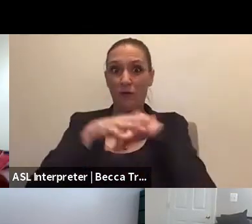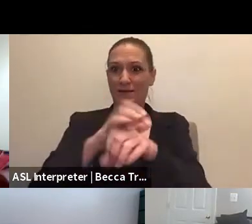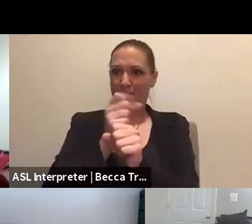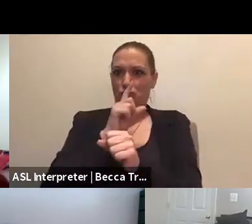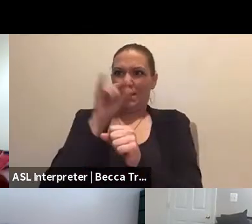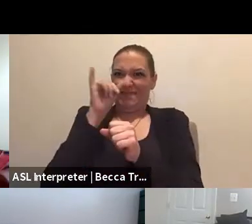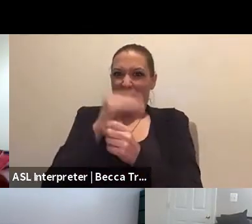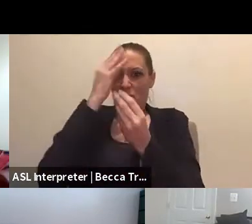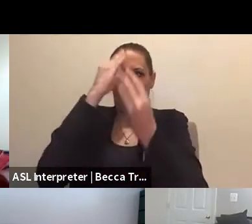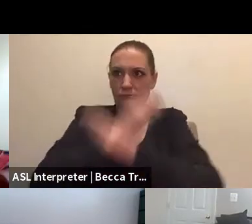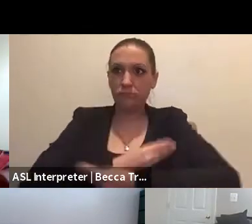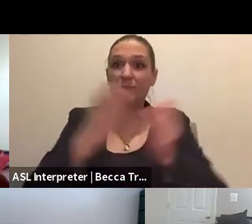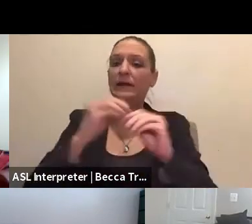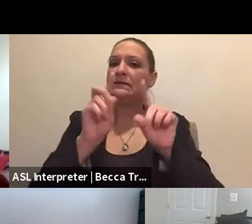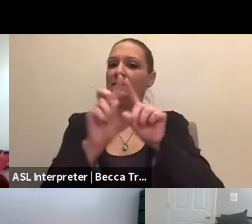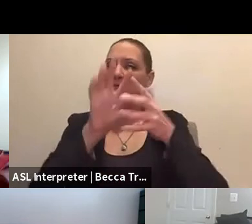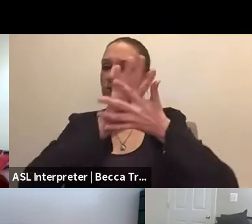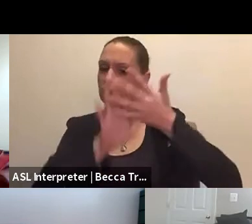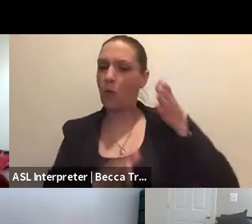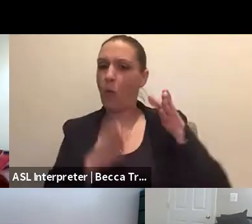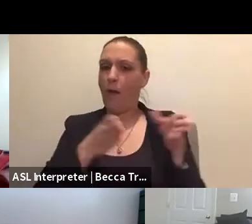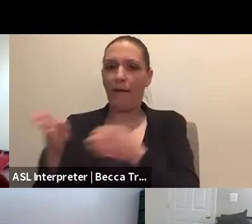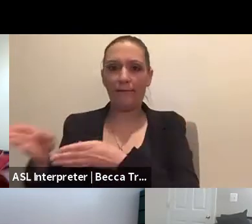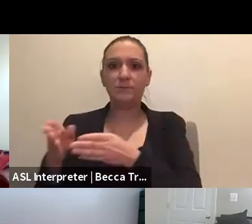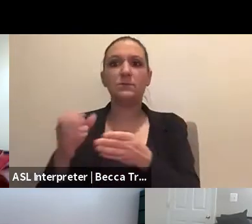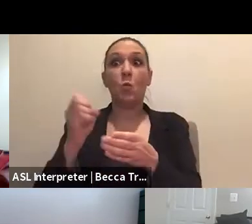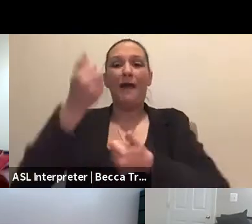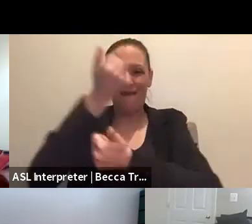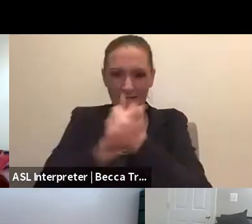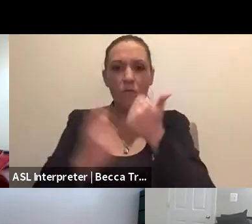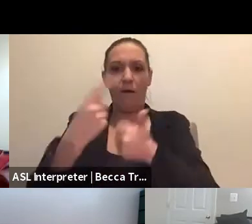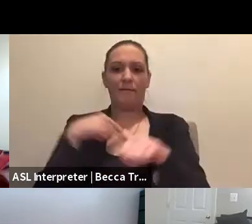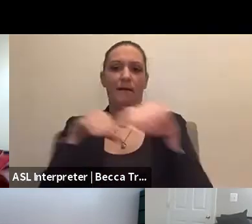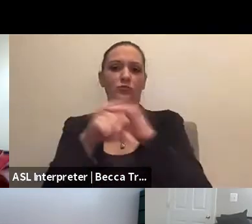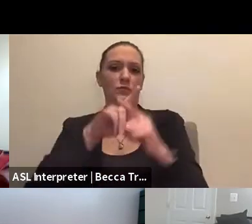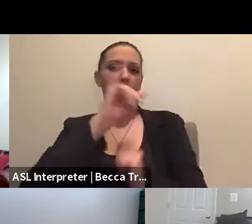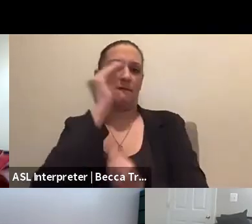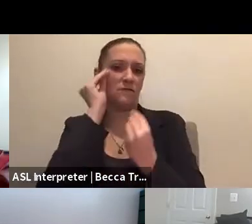in a number of different formats so that everybody has access to that information.